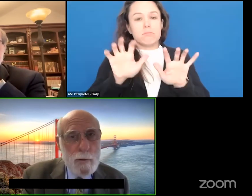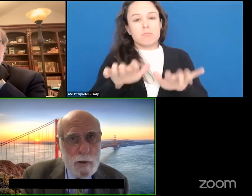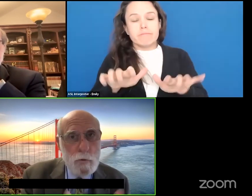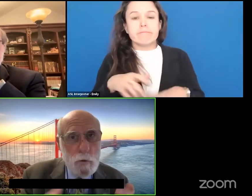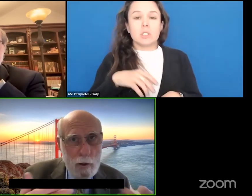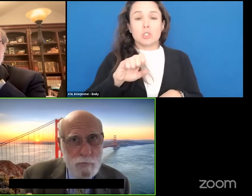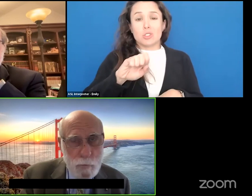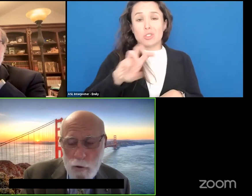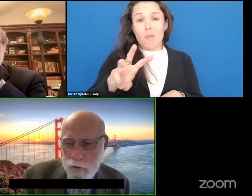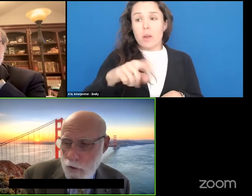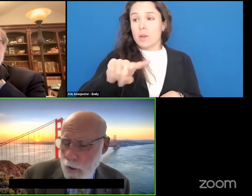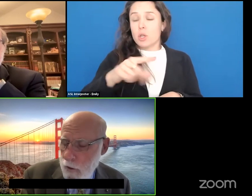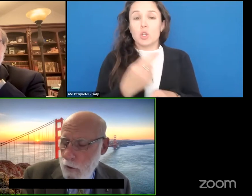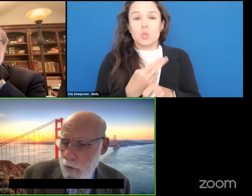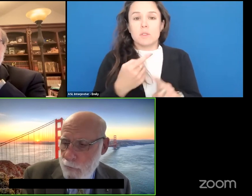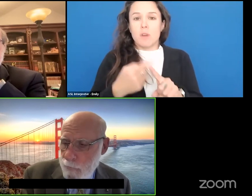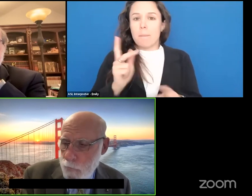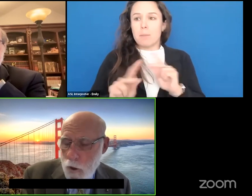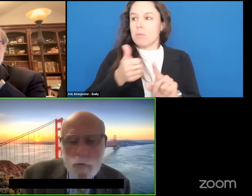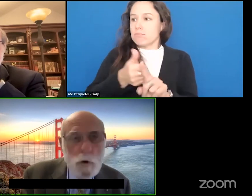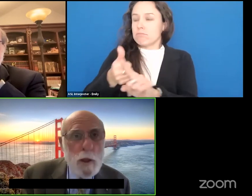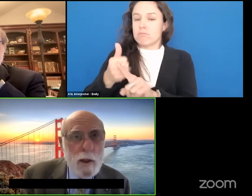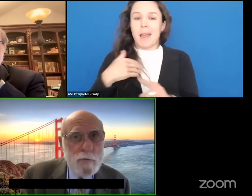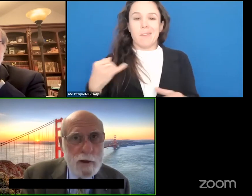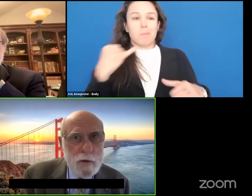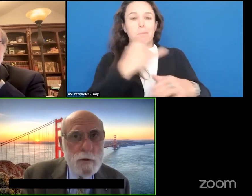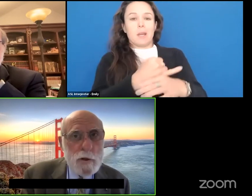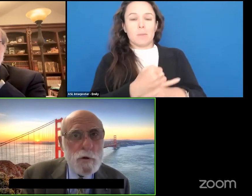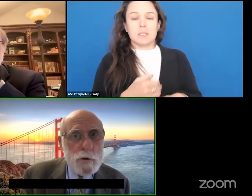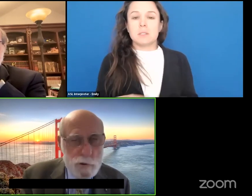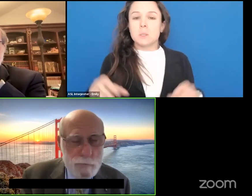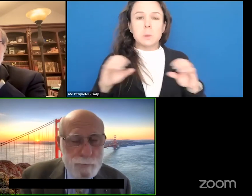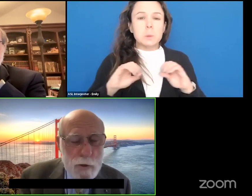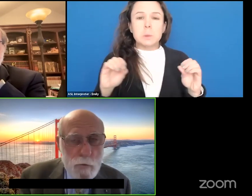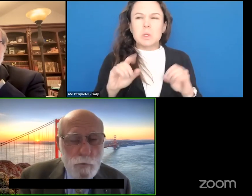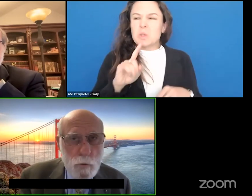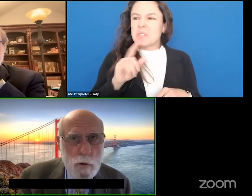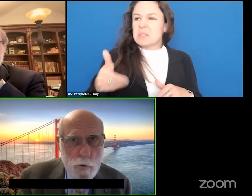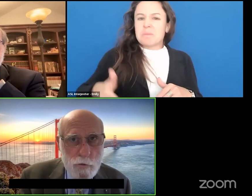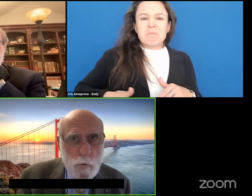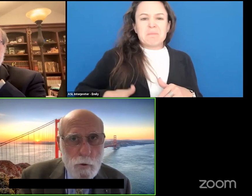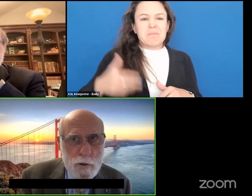by people who have impairments don't have any real intuition for what works and what